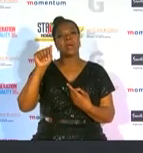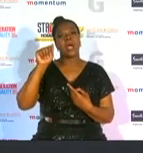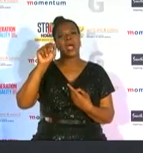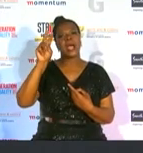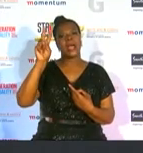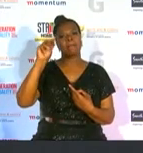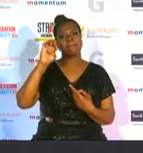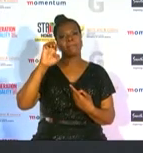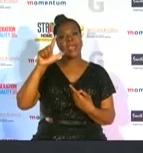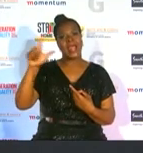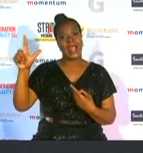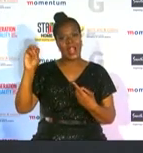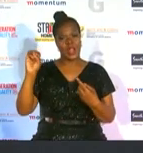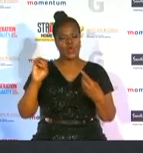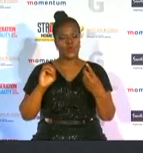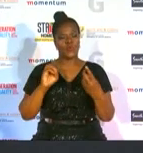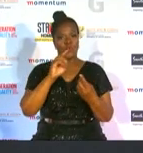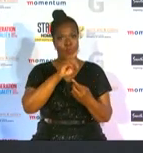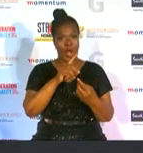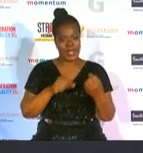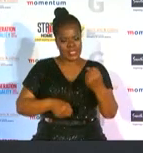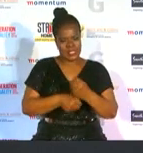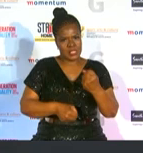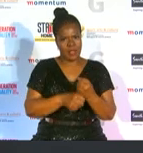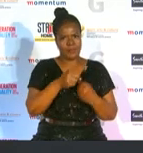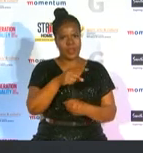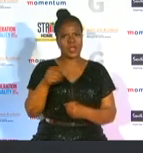maka's dedication to bloom celtic and south africa's national teams is